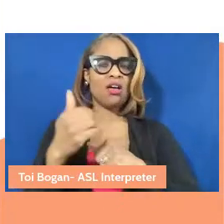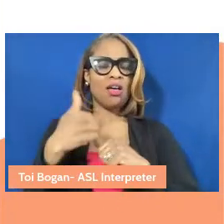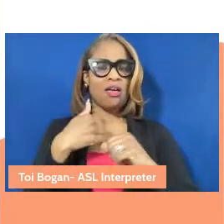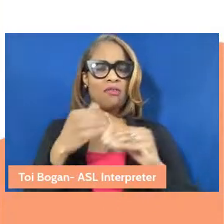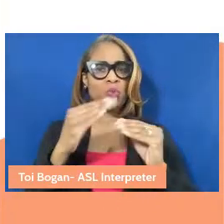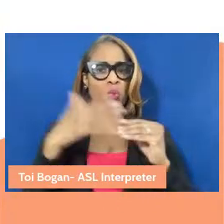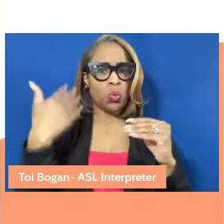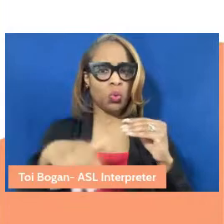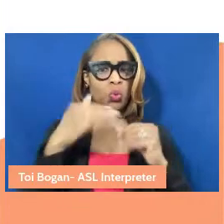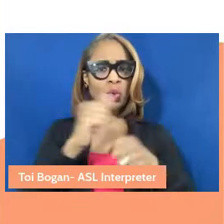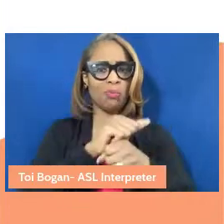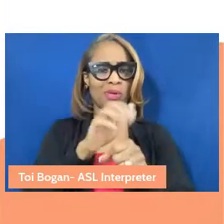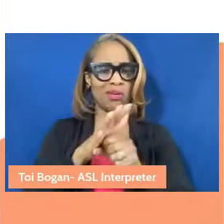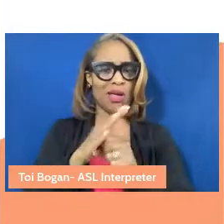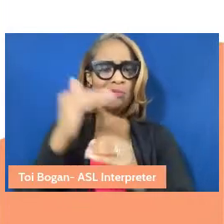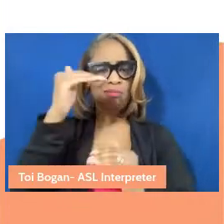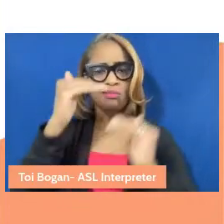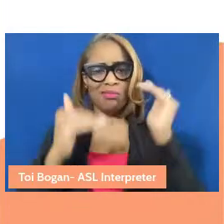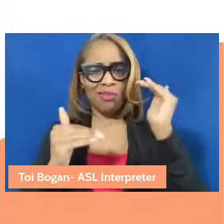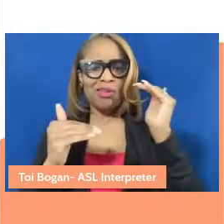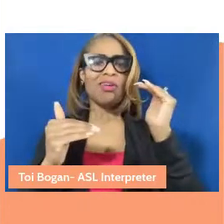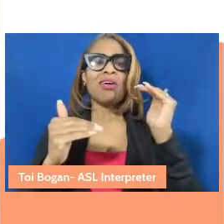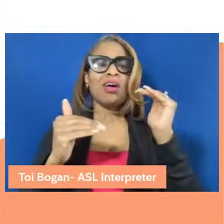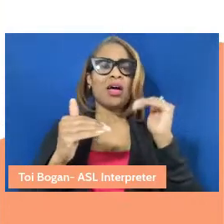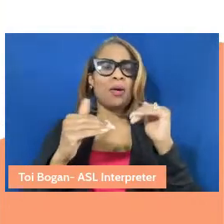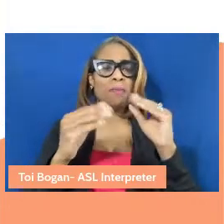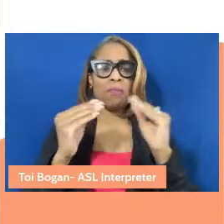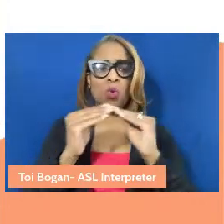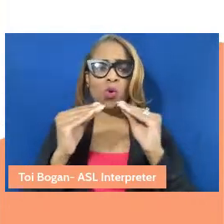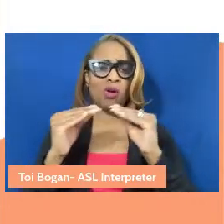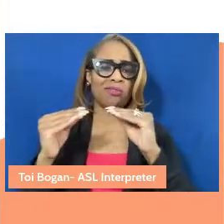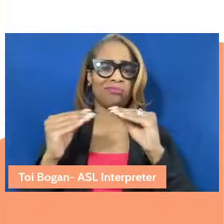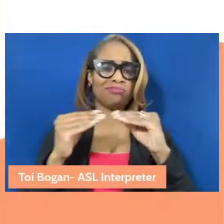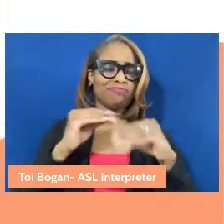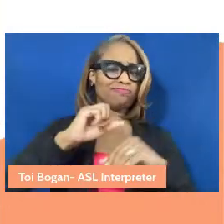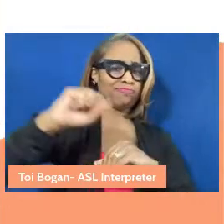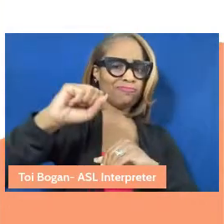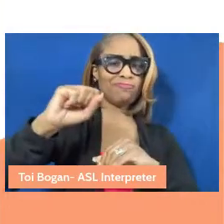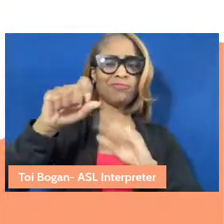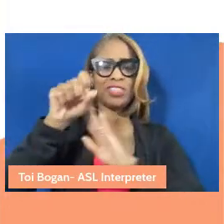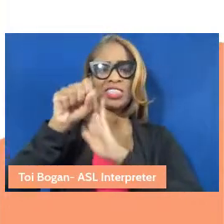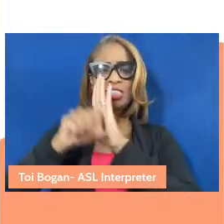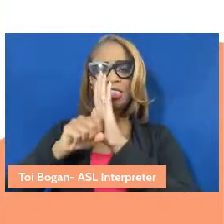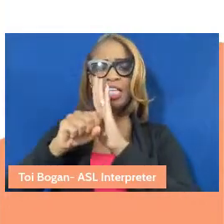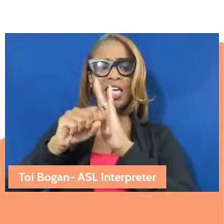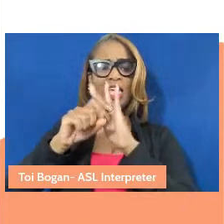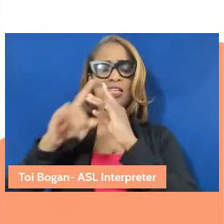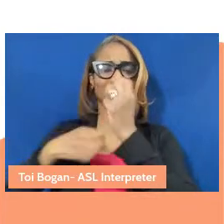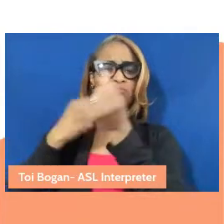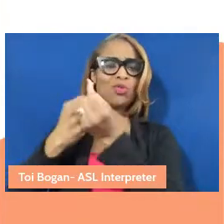economic inequality, popular uprisings against state sanction violence against black people,